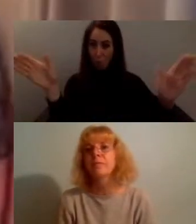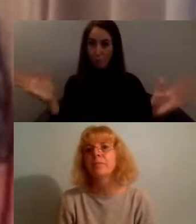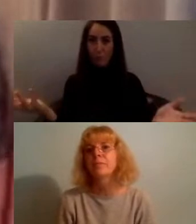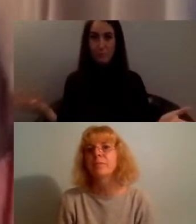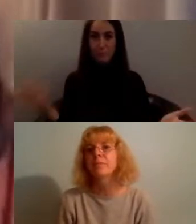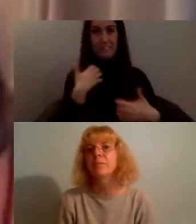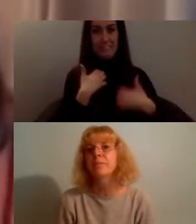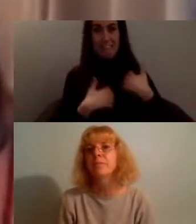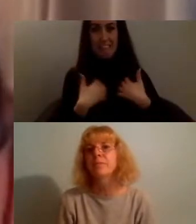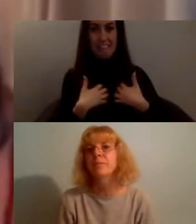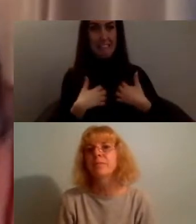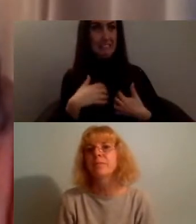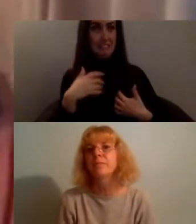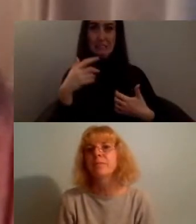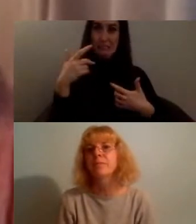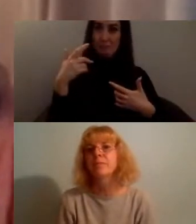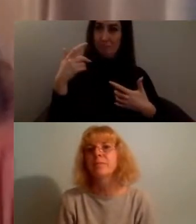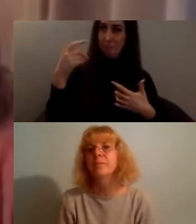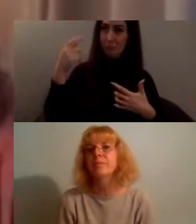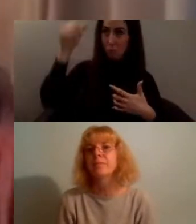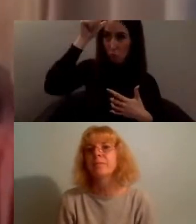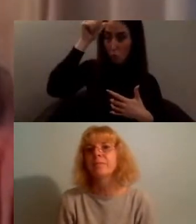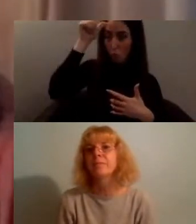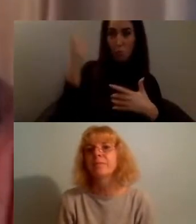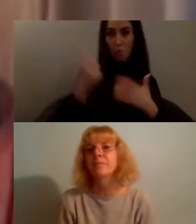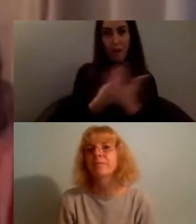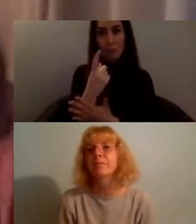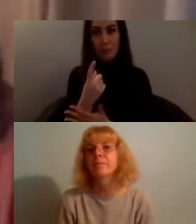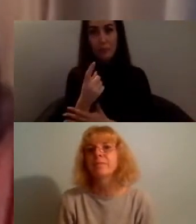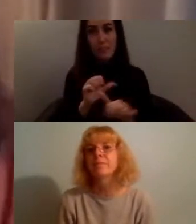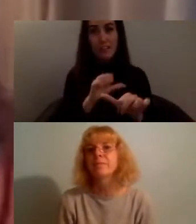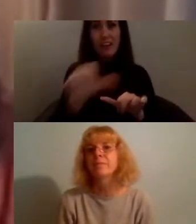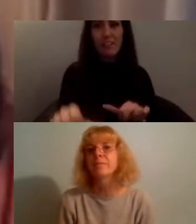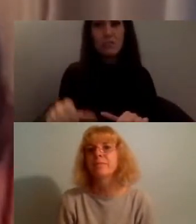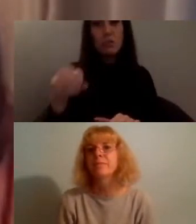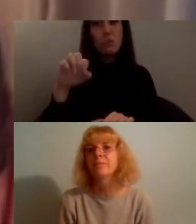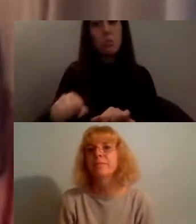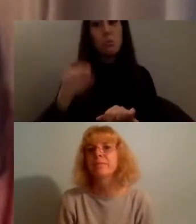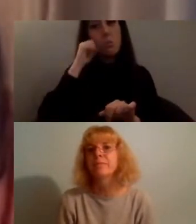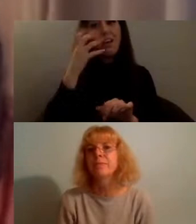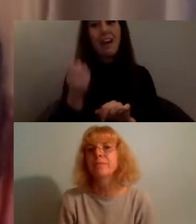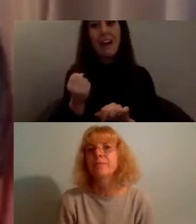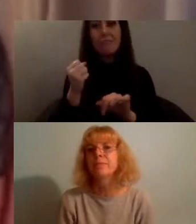to speak about tonight and then after that we'll have an open round table discussion about some of